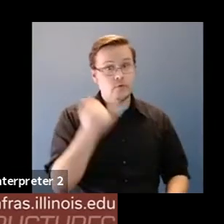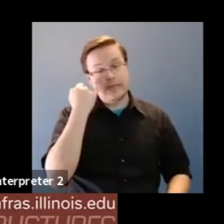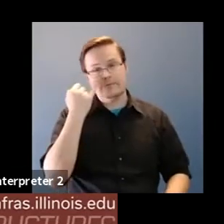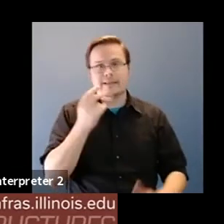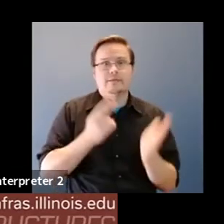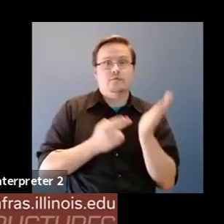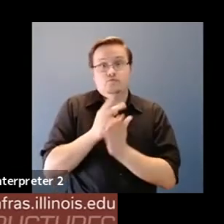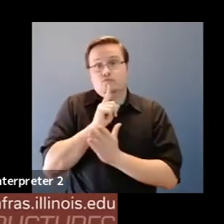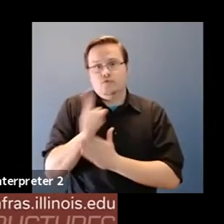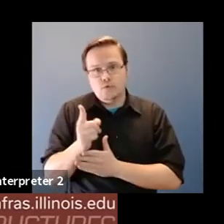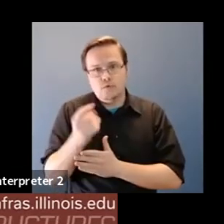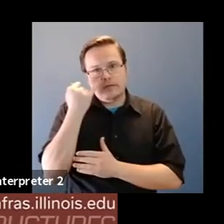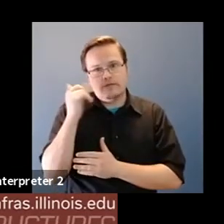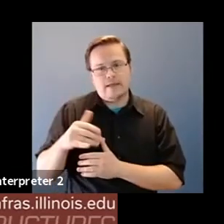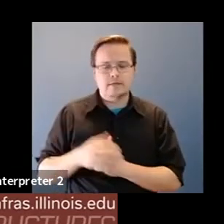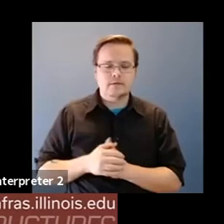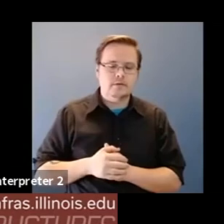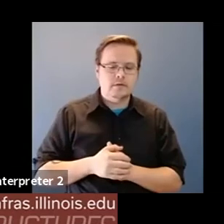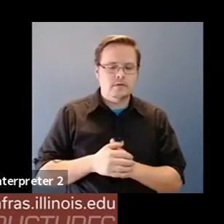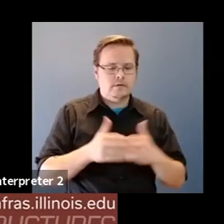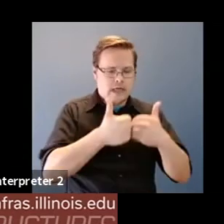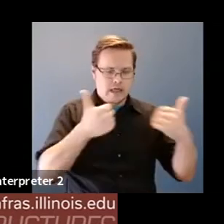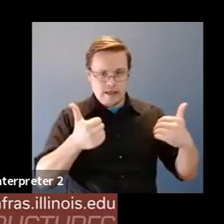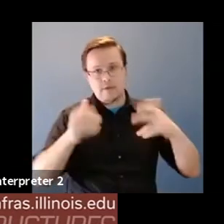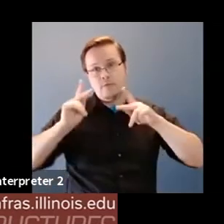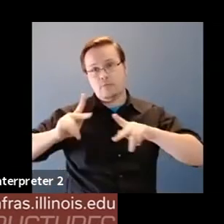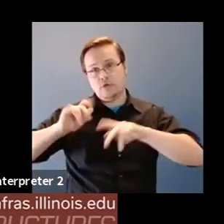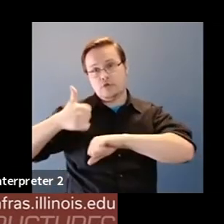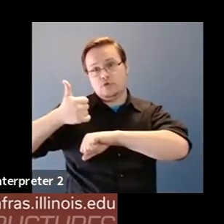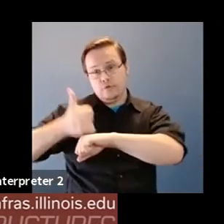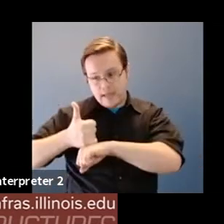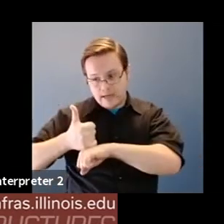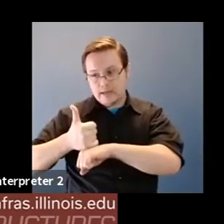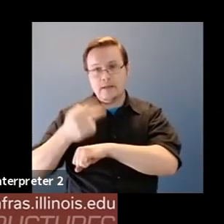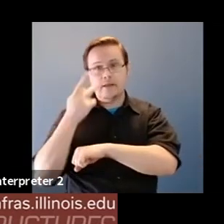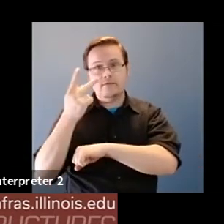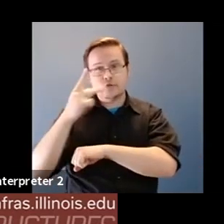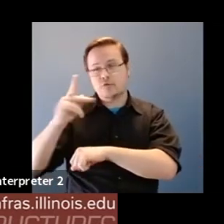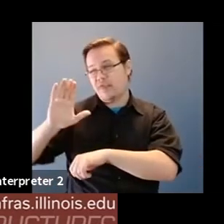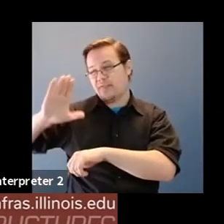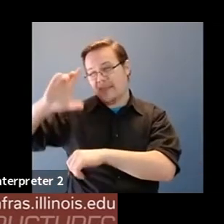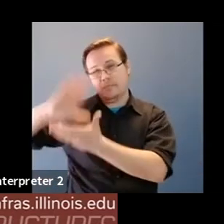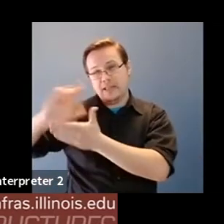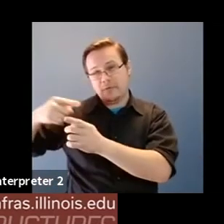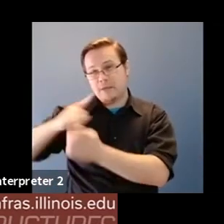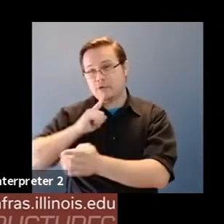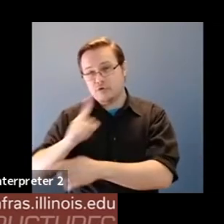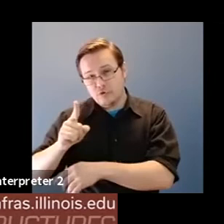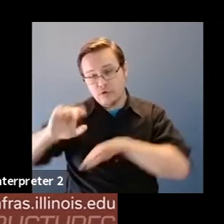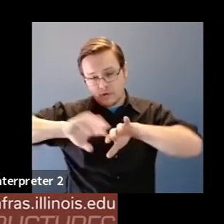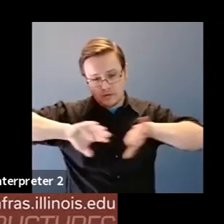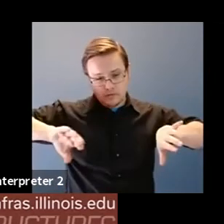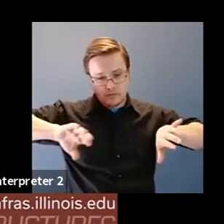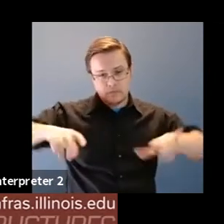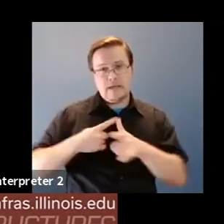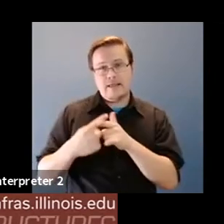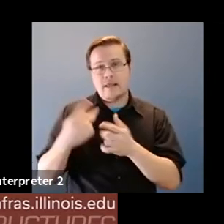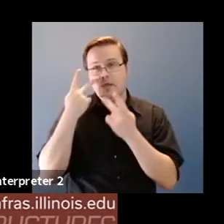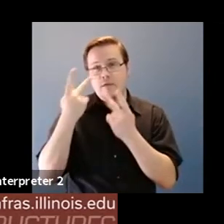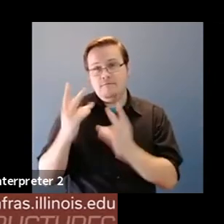Martin Wattenberg: That there is the person who created the visualizations belief about what the truth is on and then there's the reader or viewer of the visualization and.